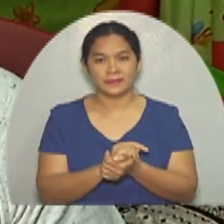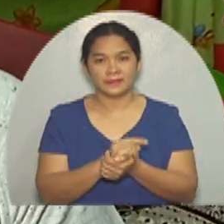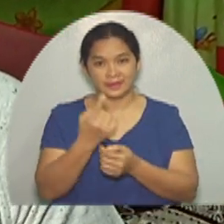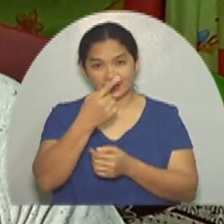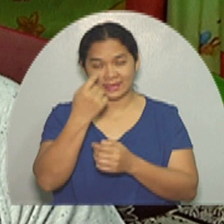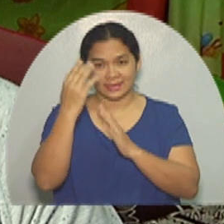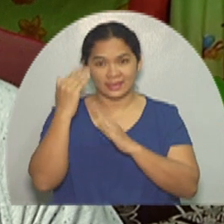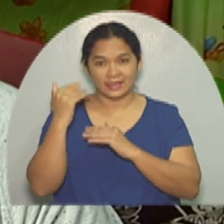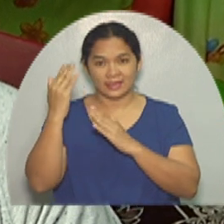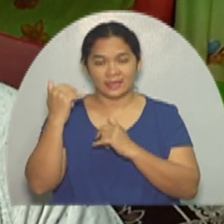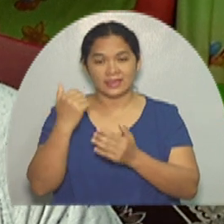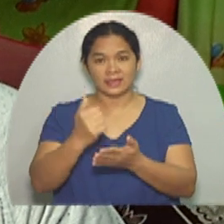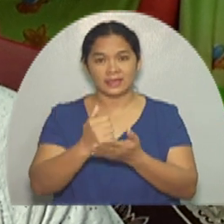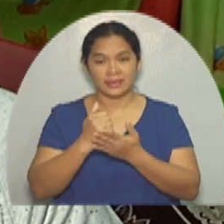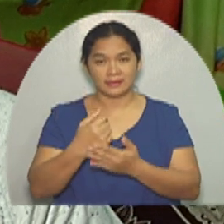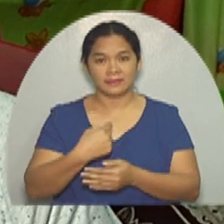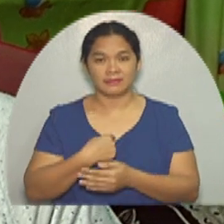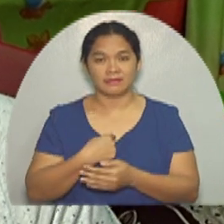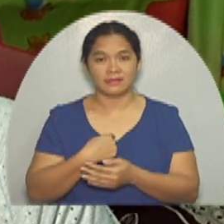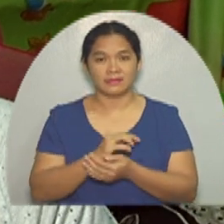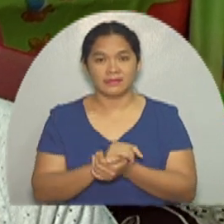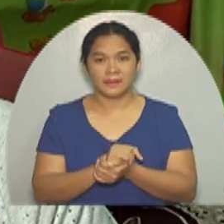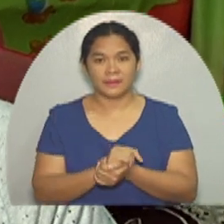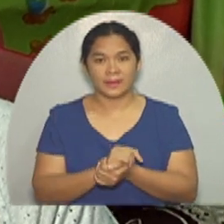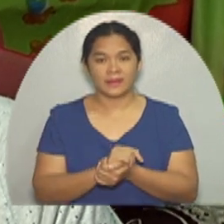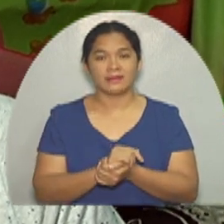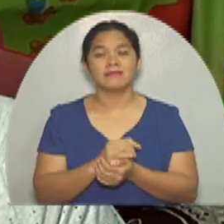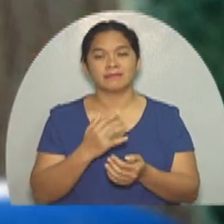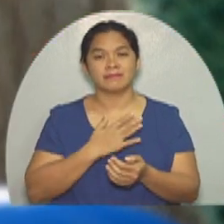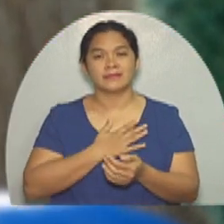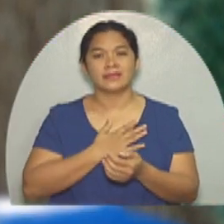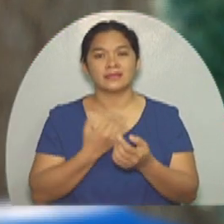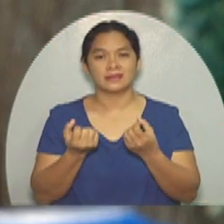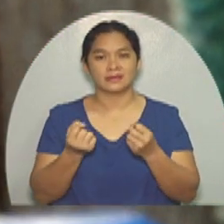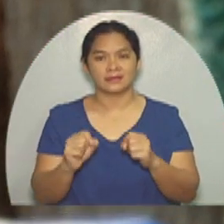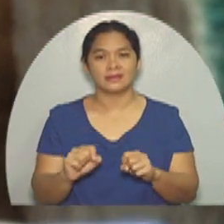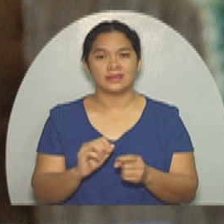please help me with my condition.